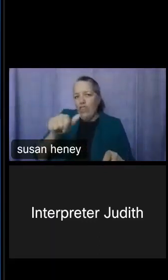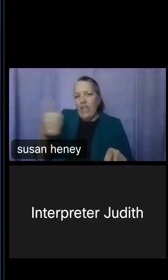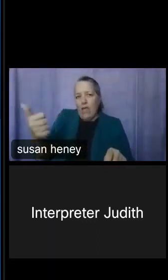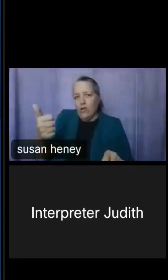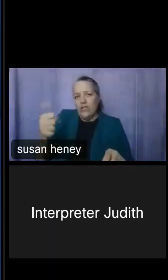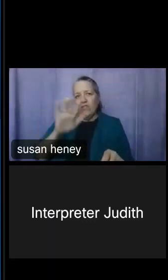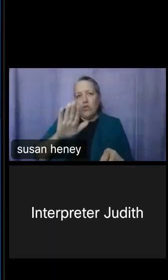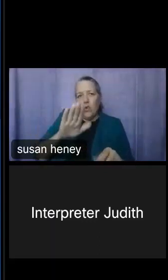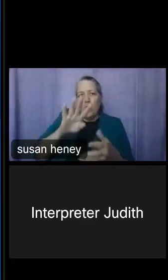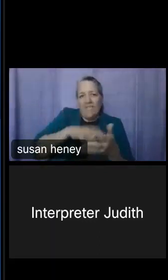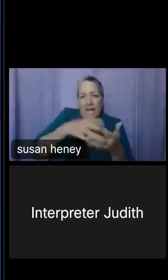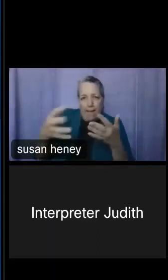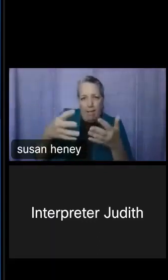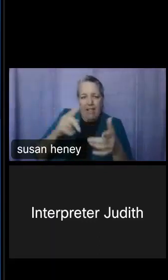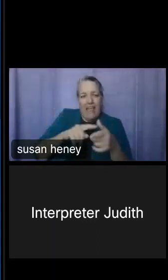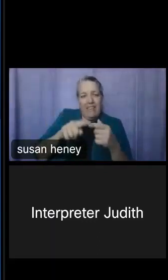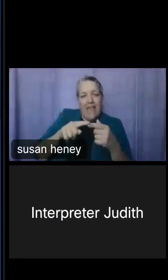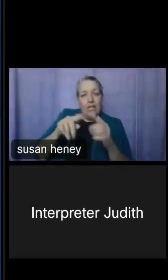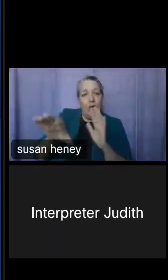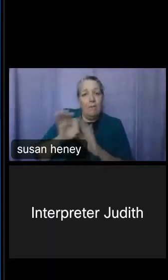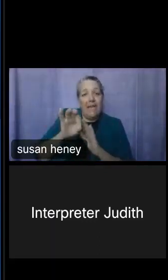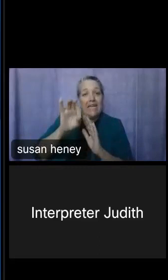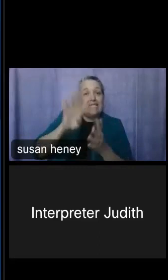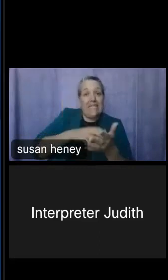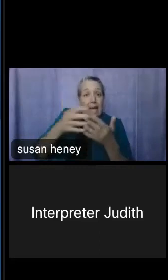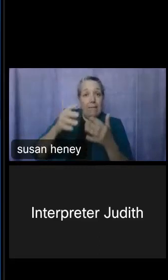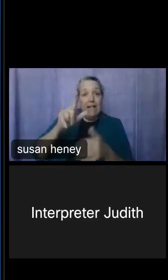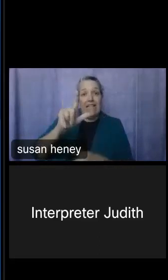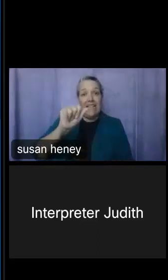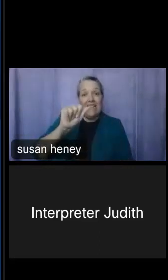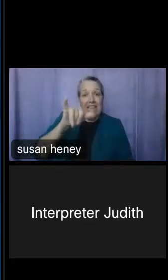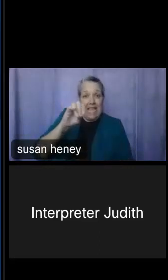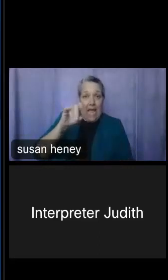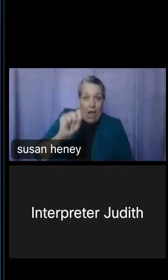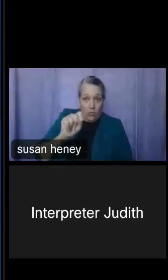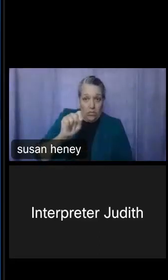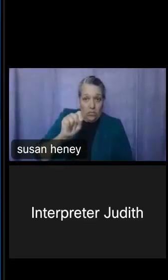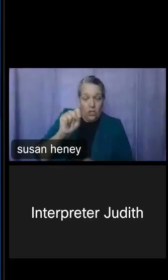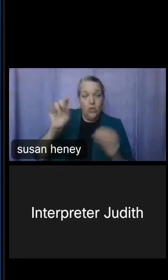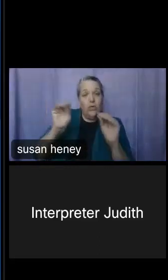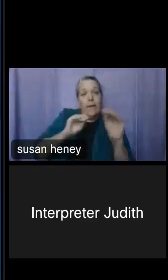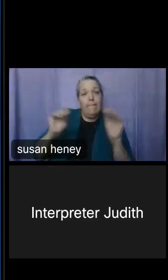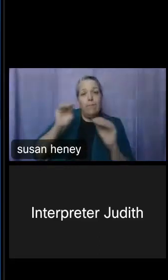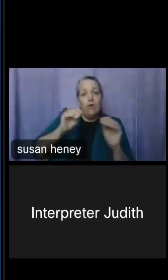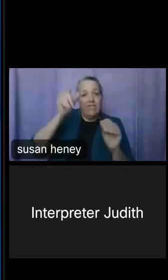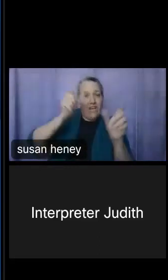go to your table layout, and you can move around the columns and the rows.